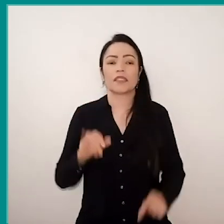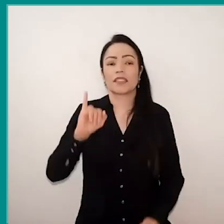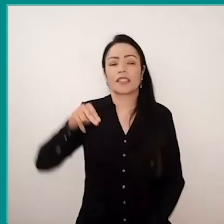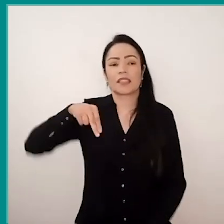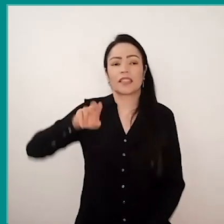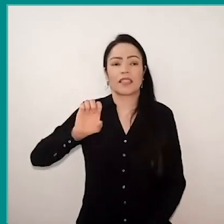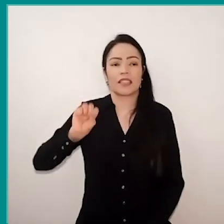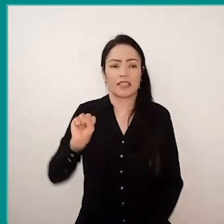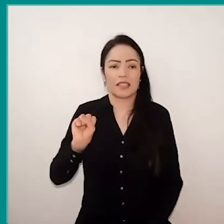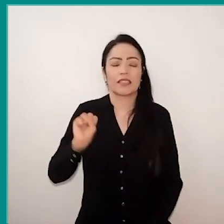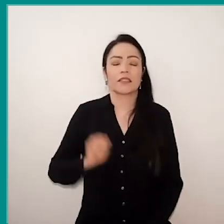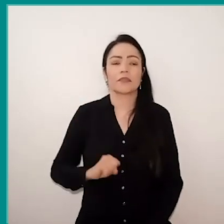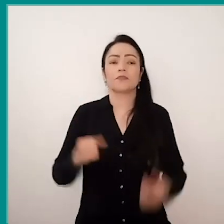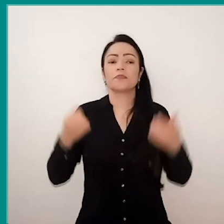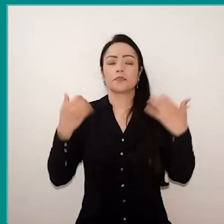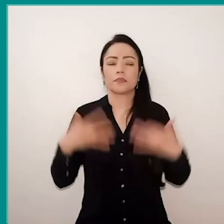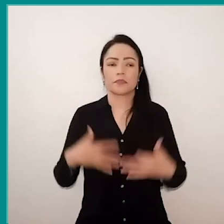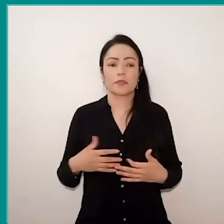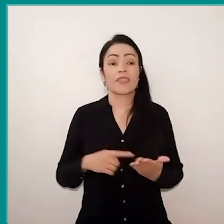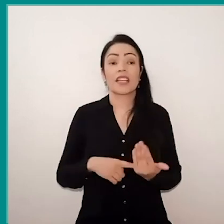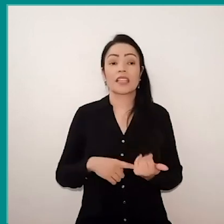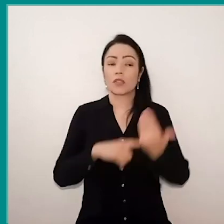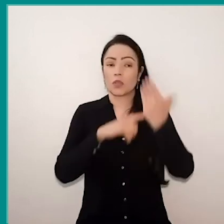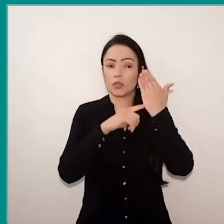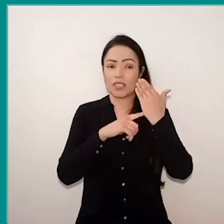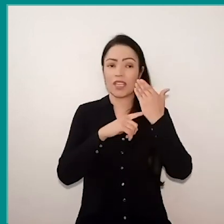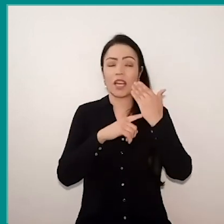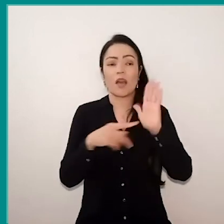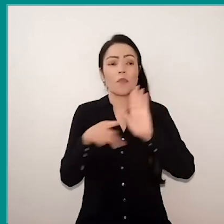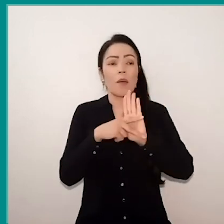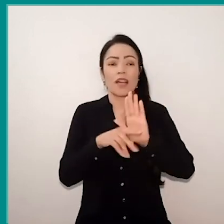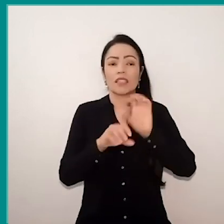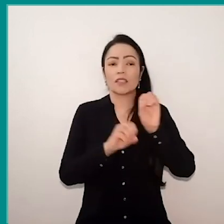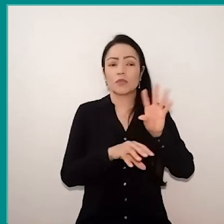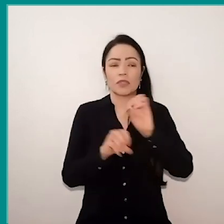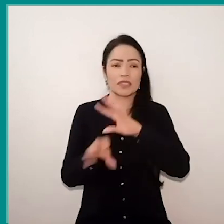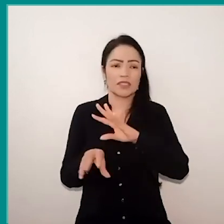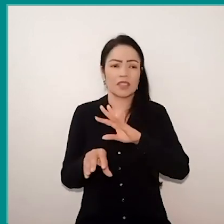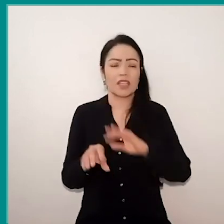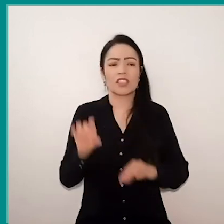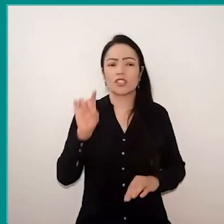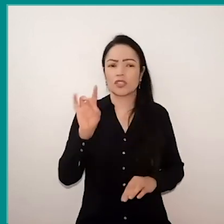what technology in education it's not just this digital technology